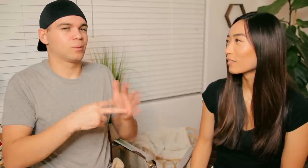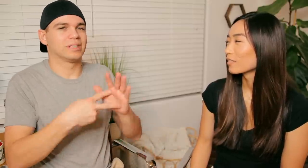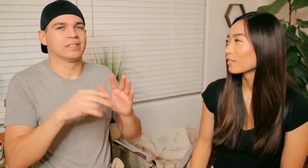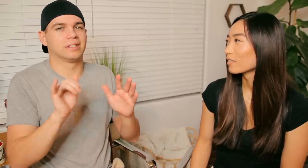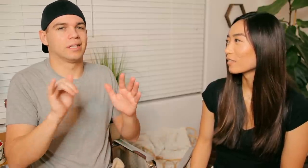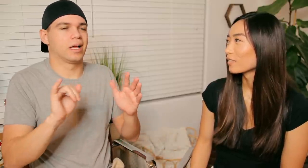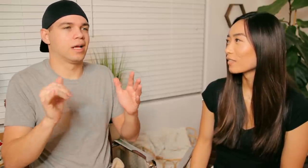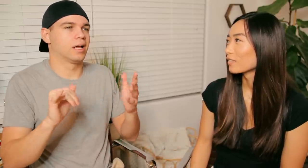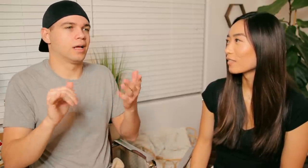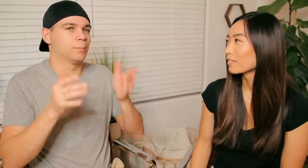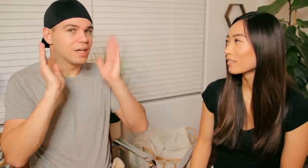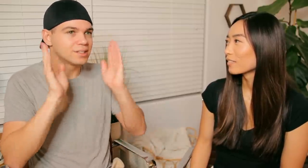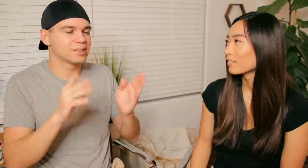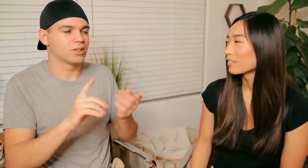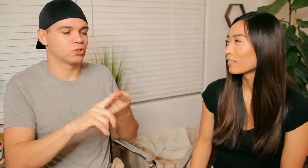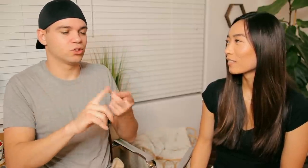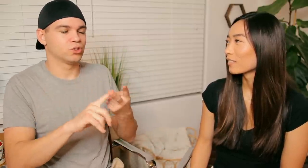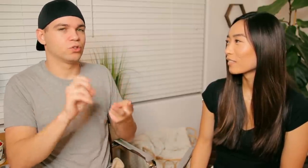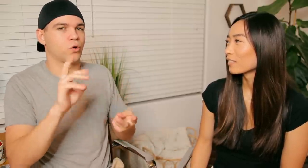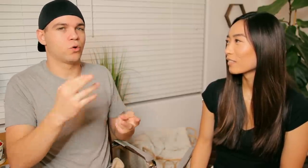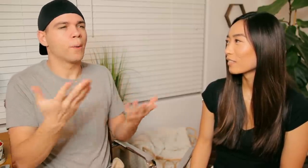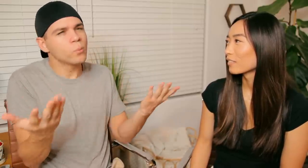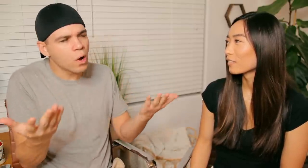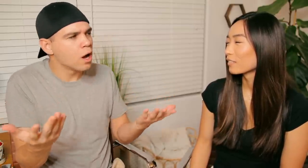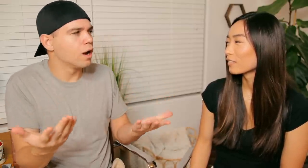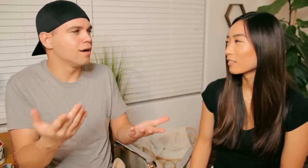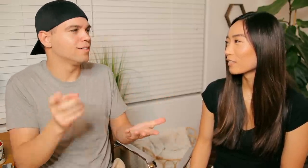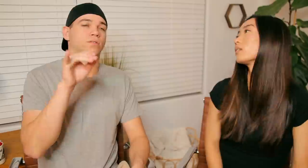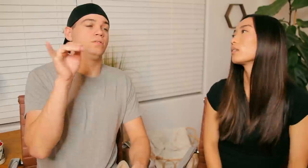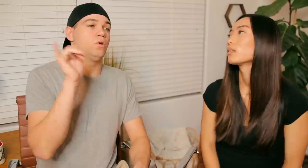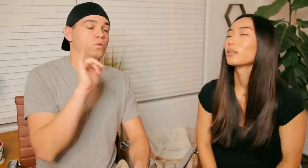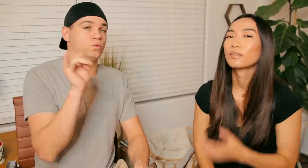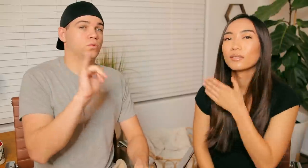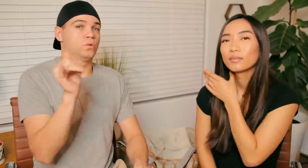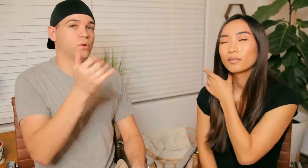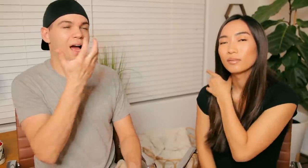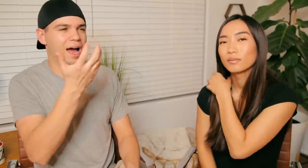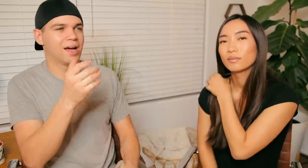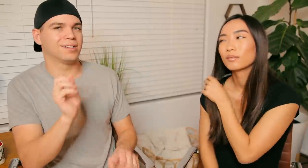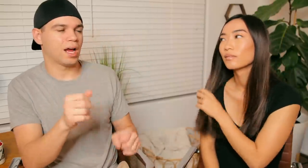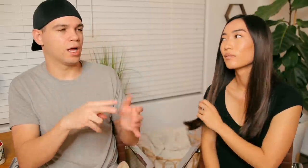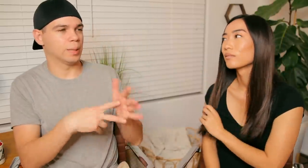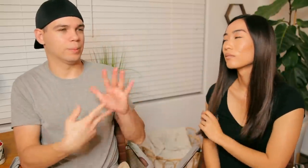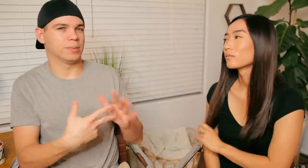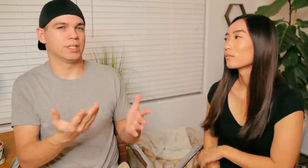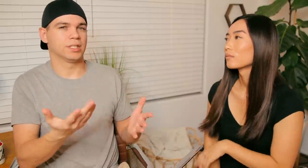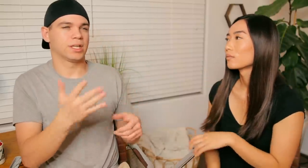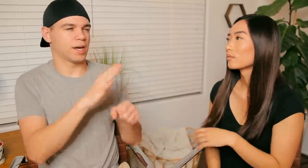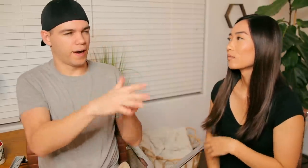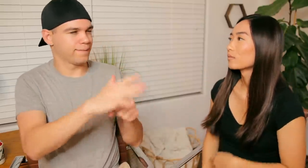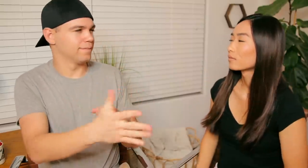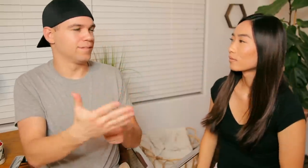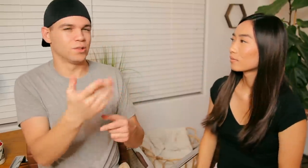means like... pay attention, or come on Also that sign can mean "enough"